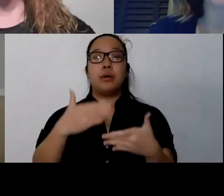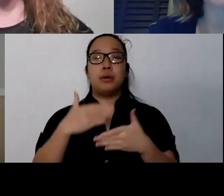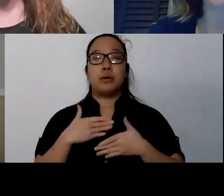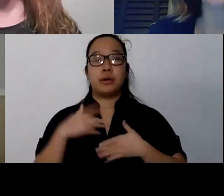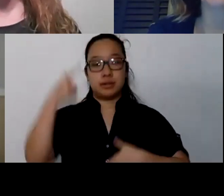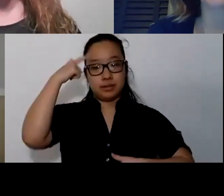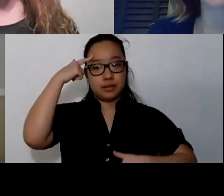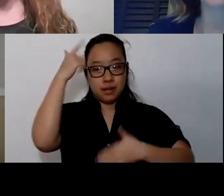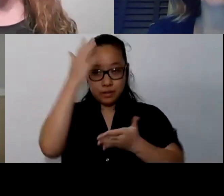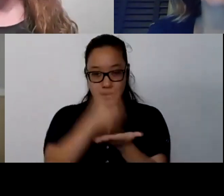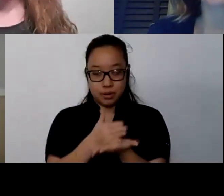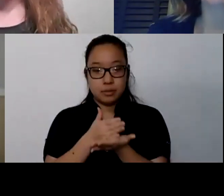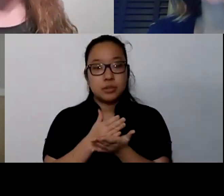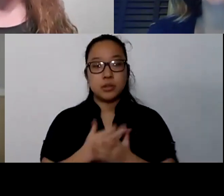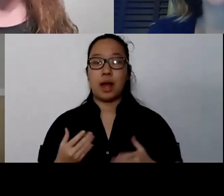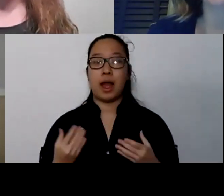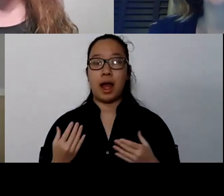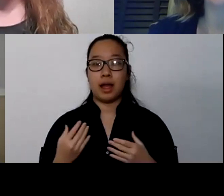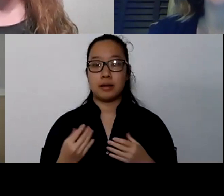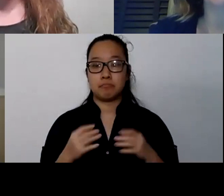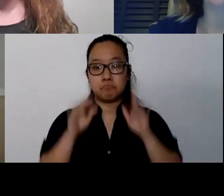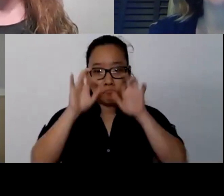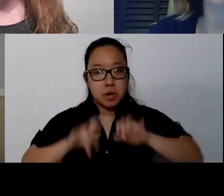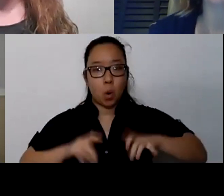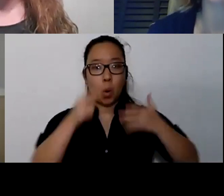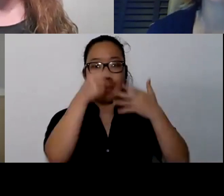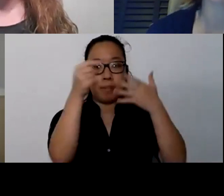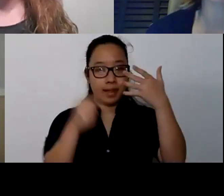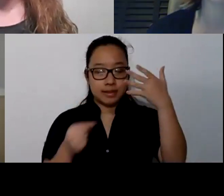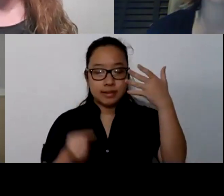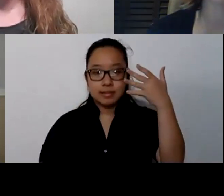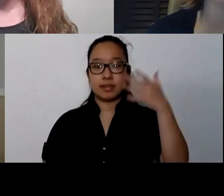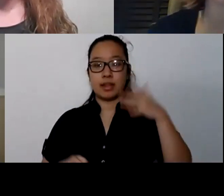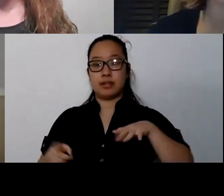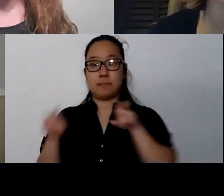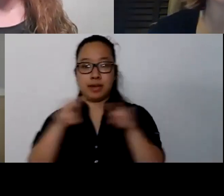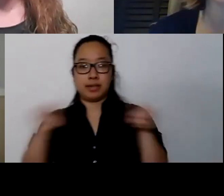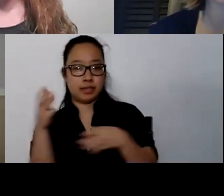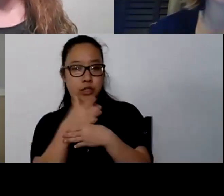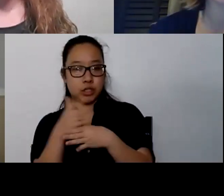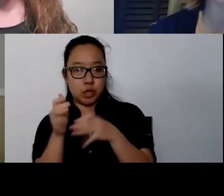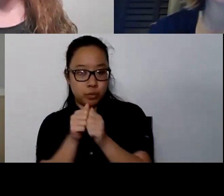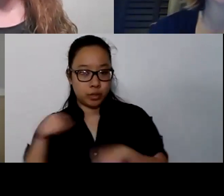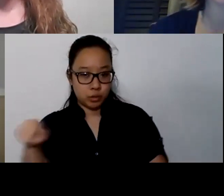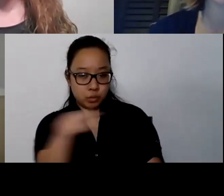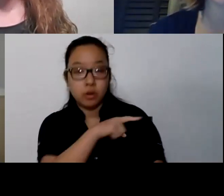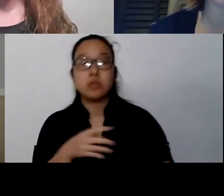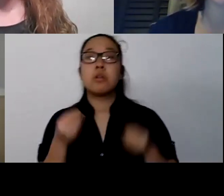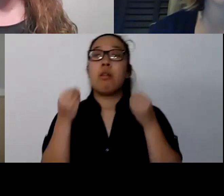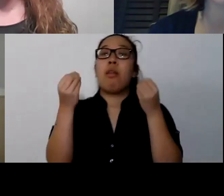which the presenters can share today. But free or very cheap apps, there's lots of technology out there to help us to connect to these things,